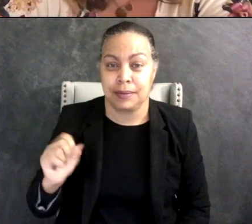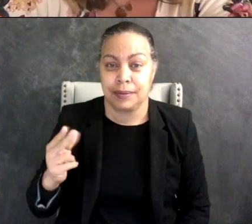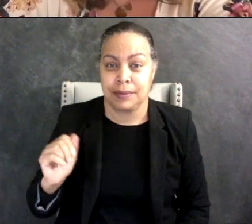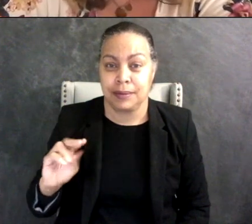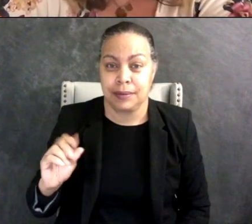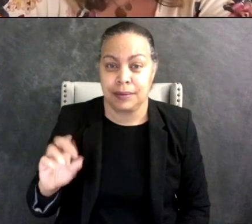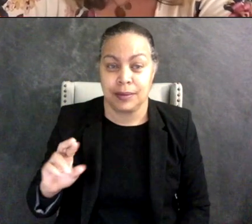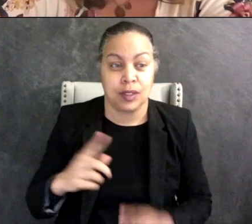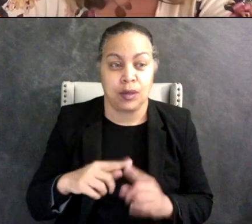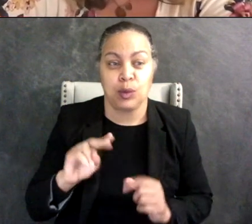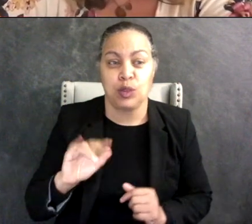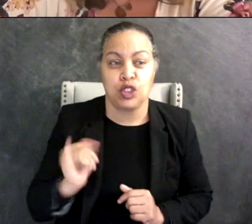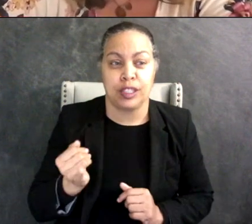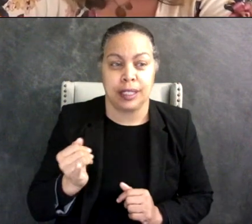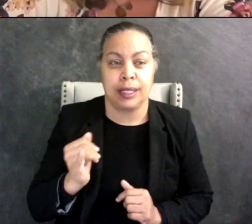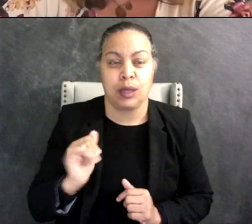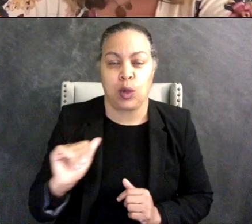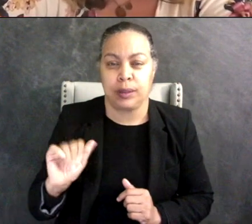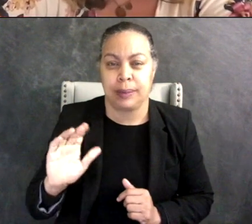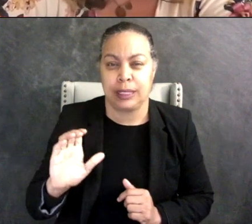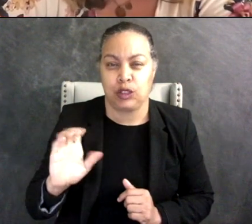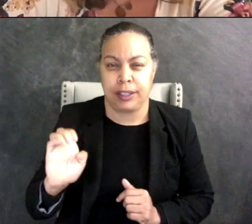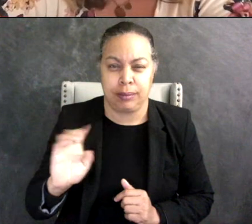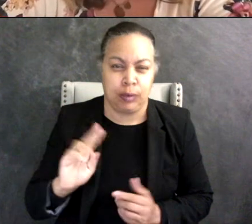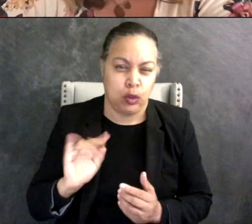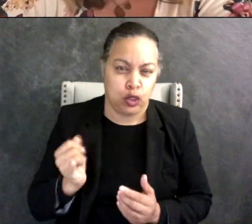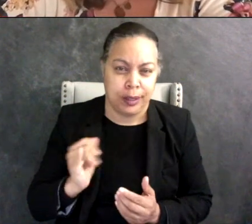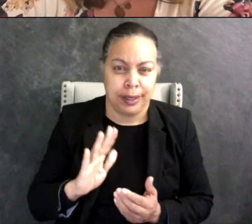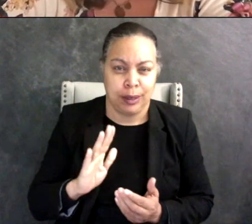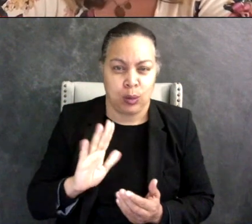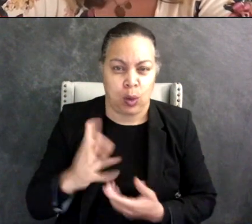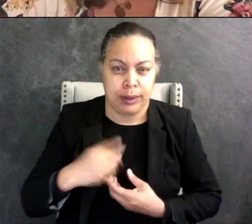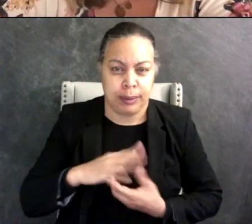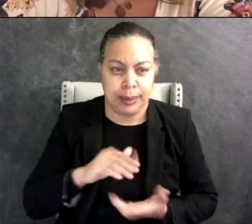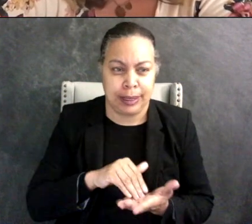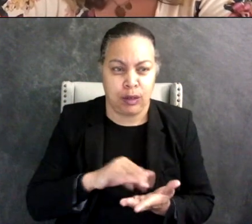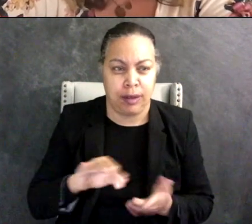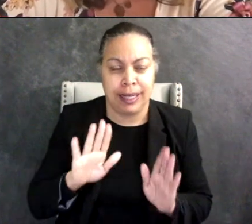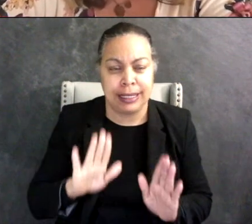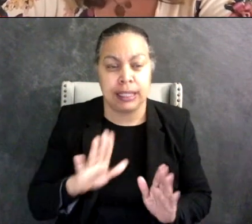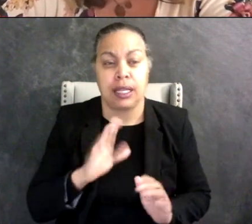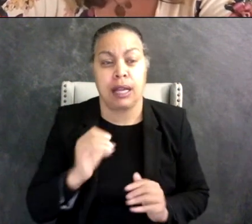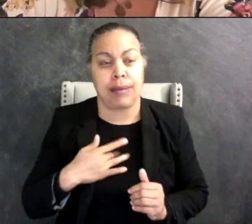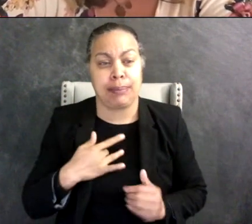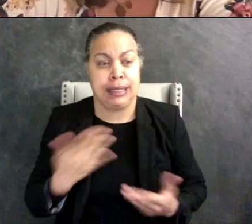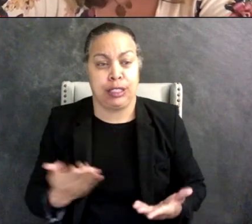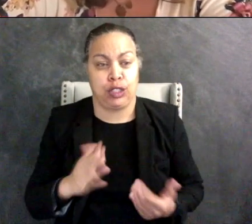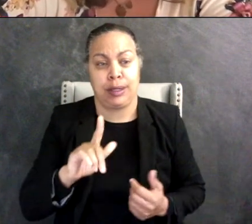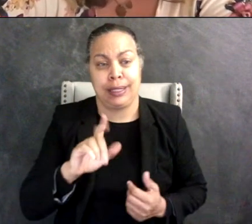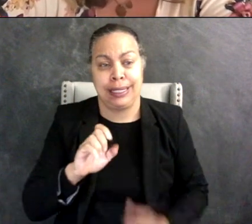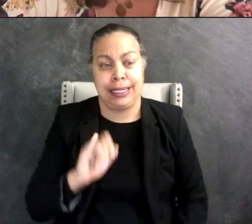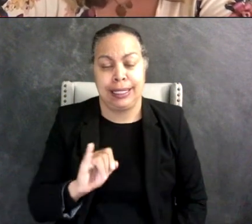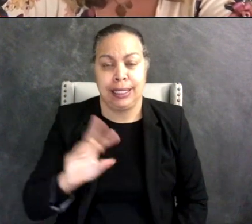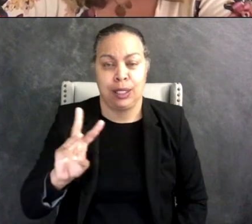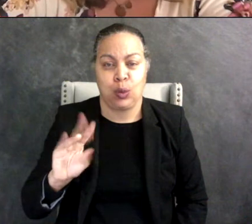of Excellence. I'm very excited to be here with Lei Wiley-Mydske and Morenike Giwa-Onaiwu